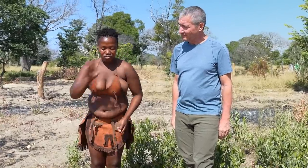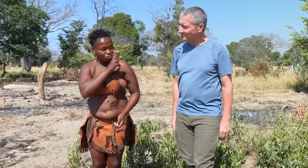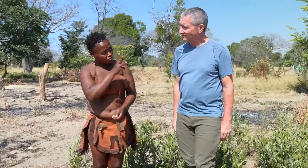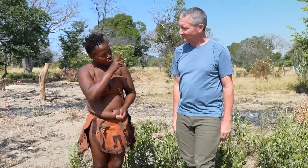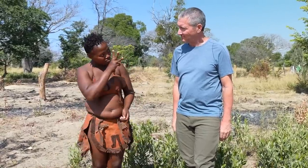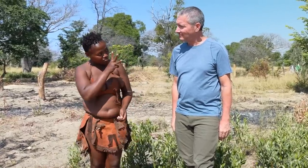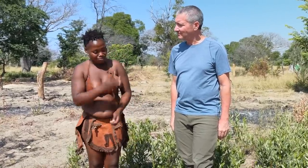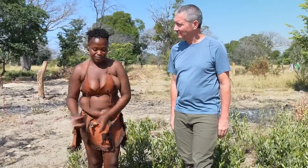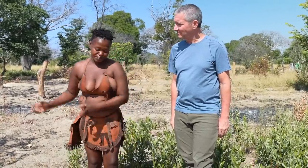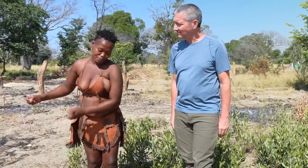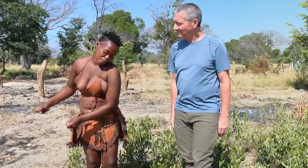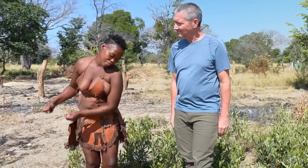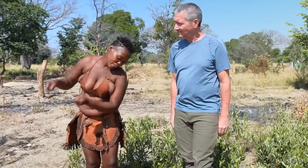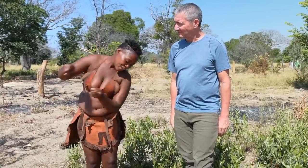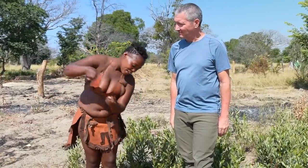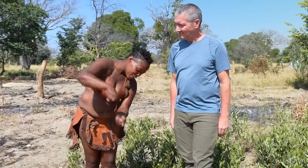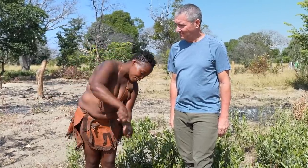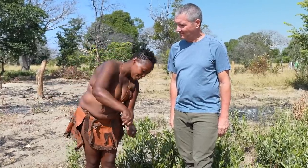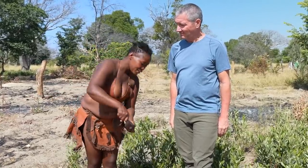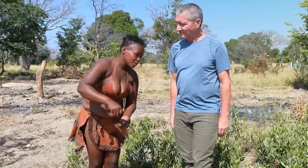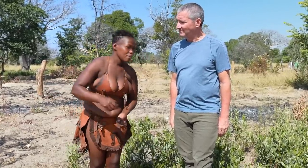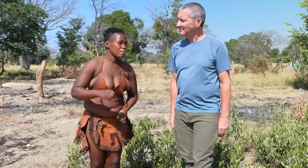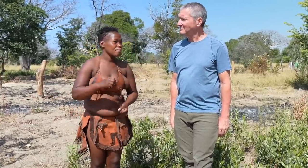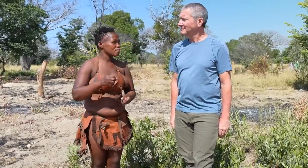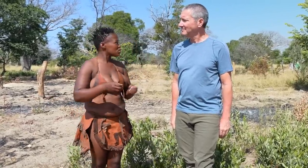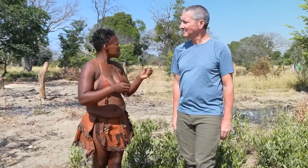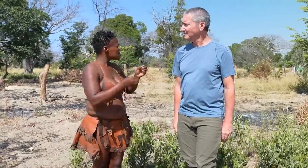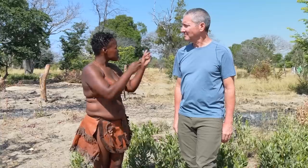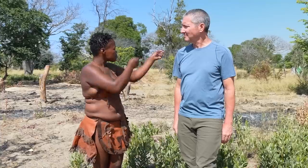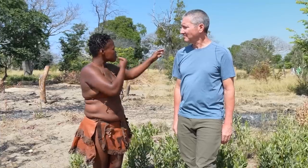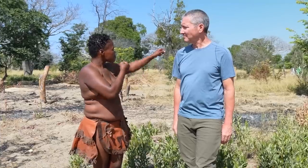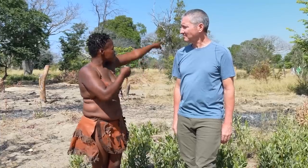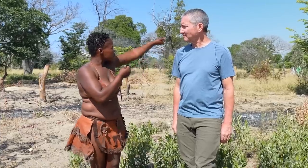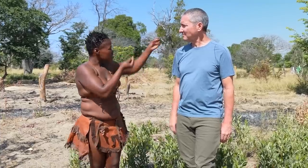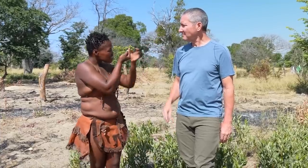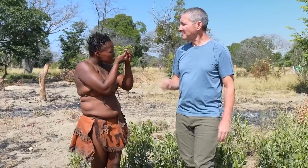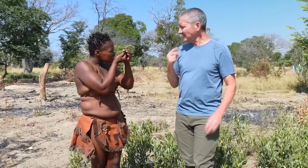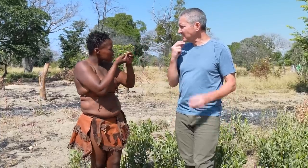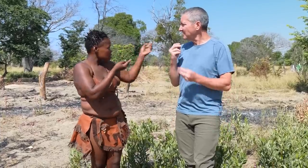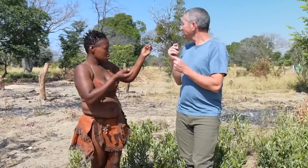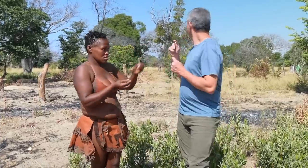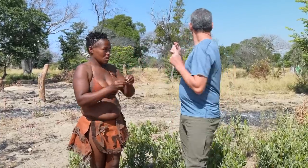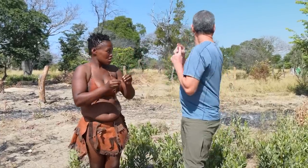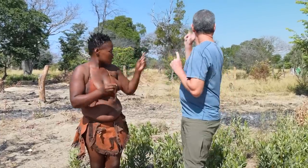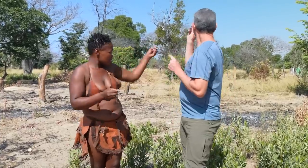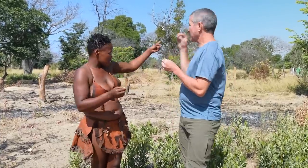we add water and mix it with indigenous fruit,